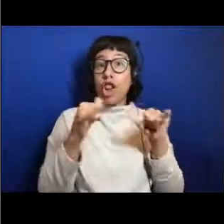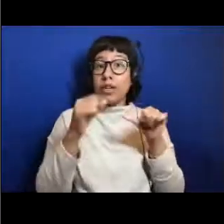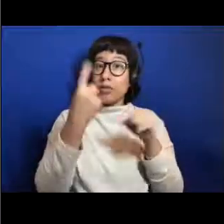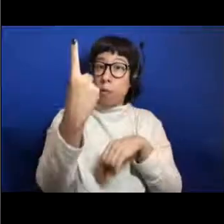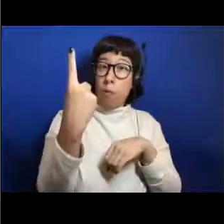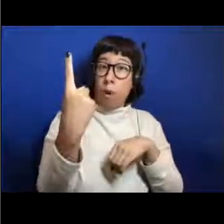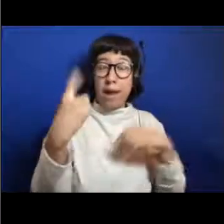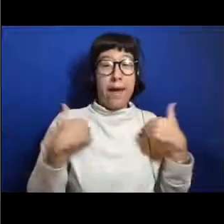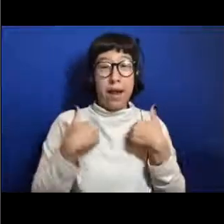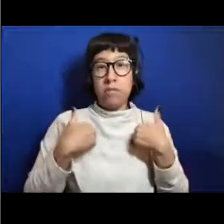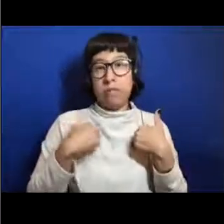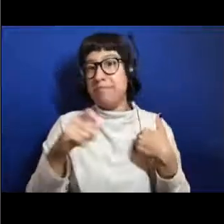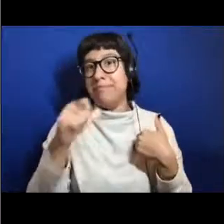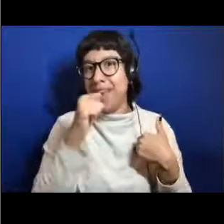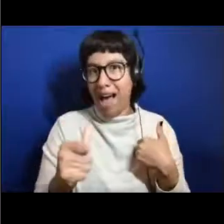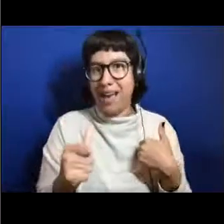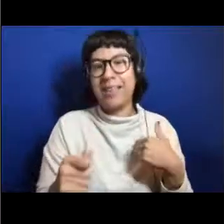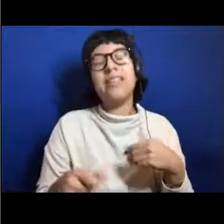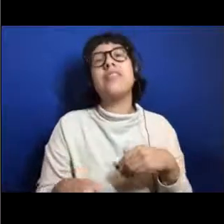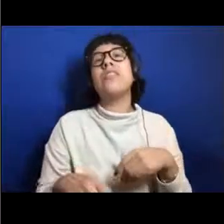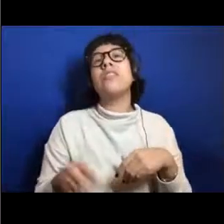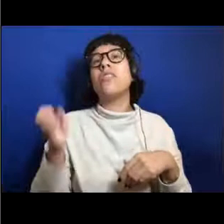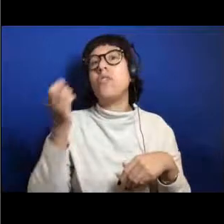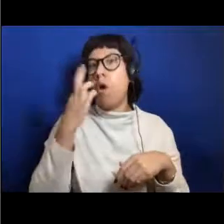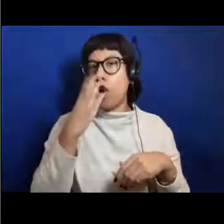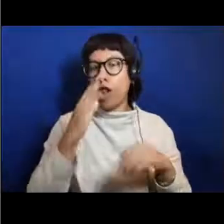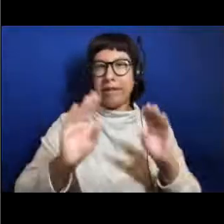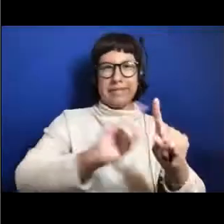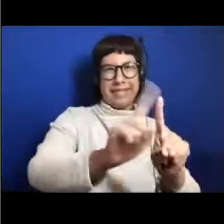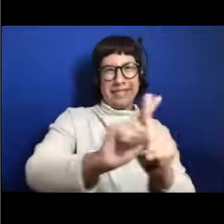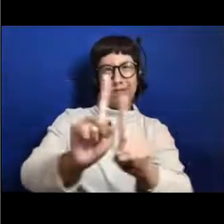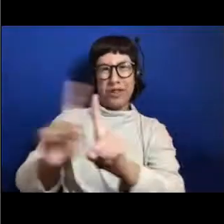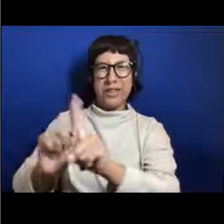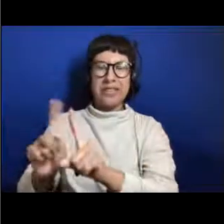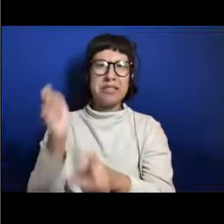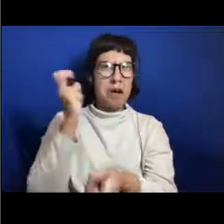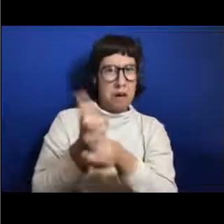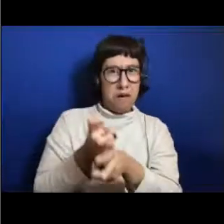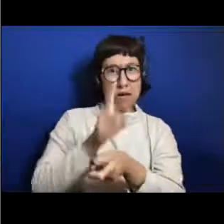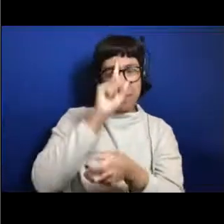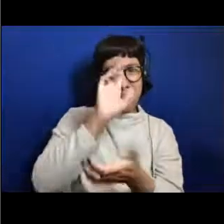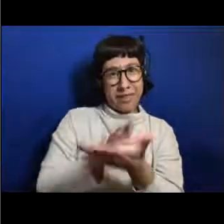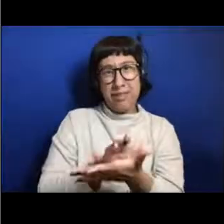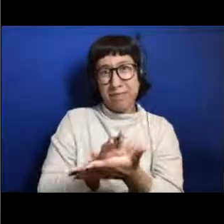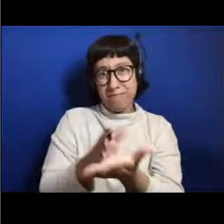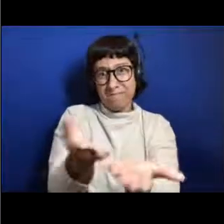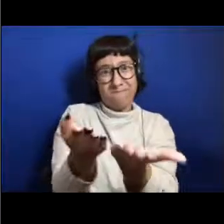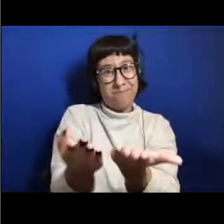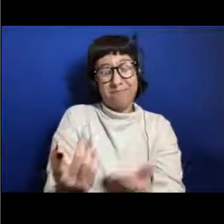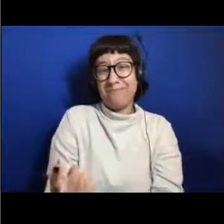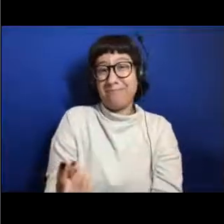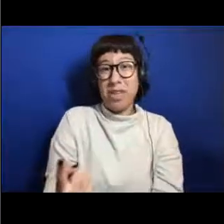and sometimes they're going to look really, really different and it's kind of hard to believe that they're only one individual